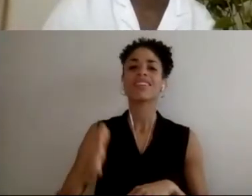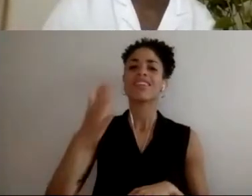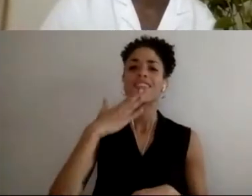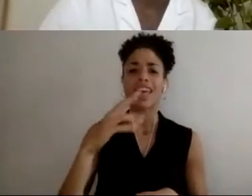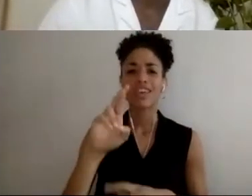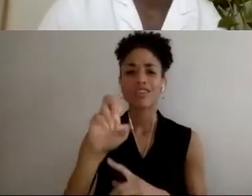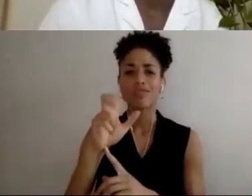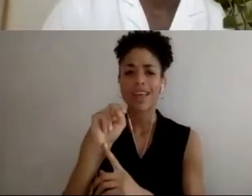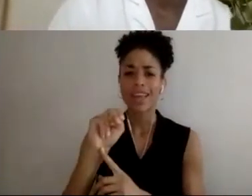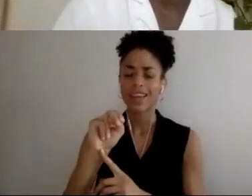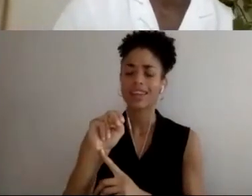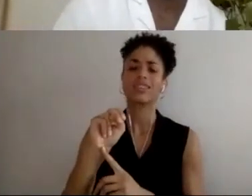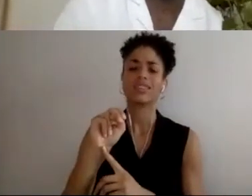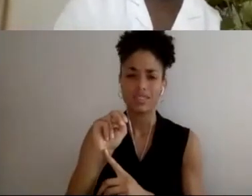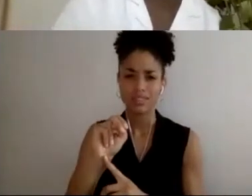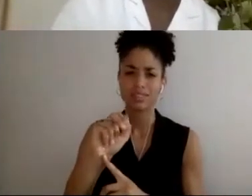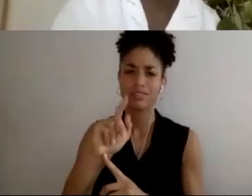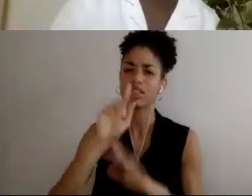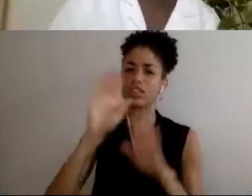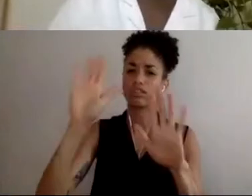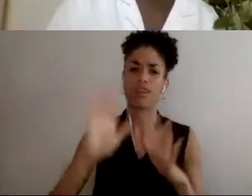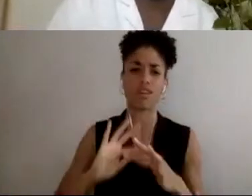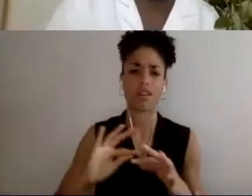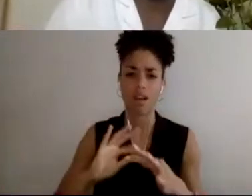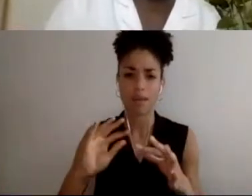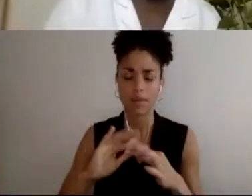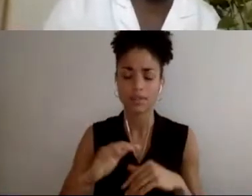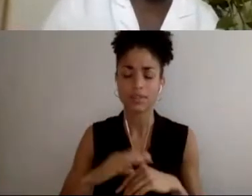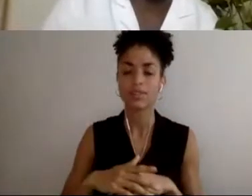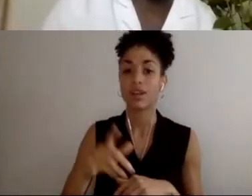some really wonderful insight. I'm sure all of the organizations on this call